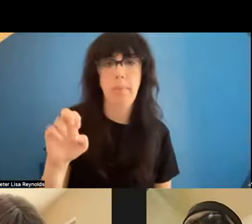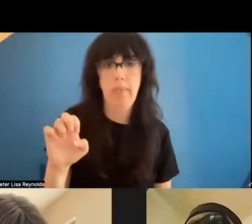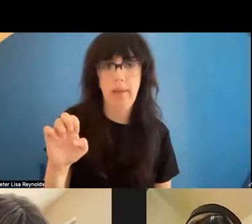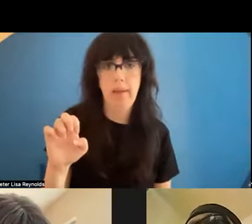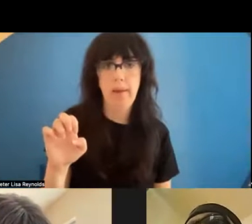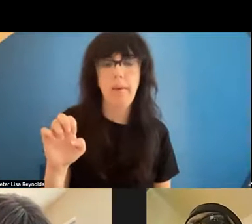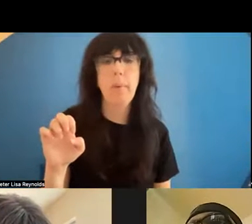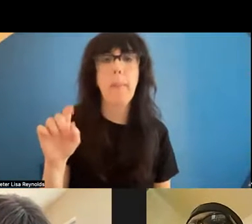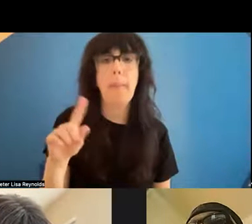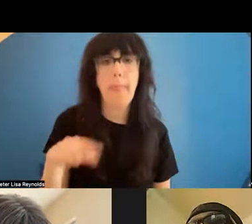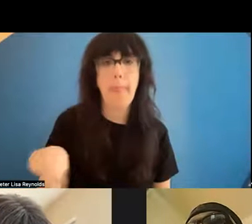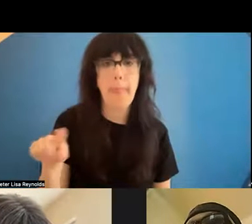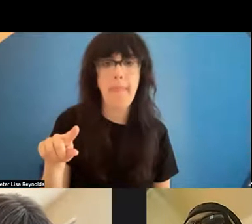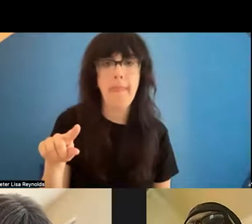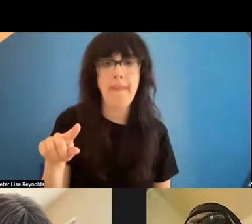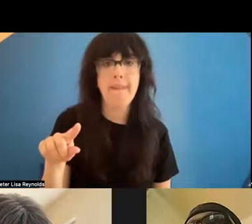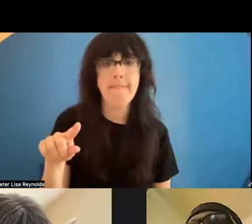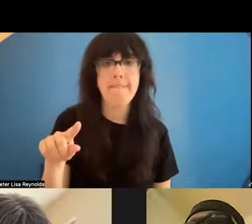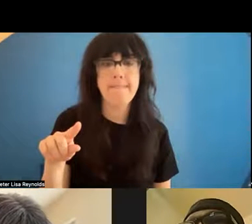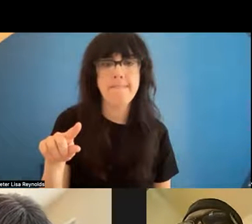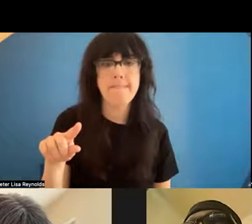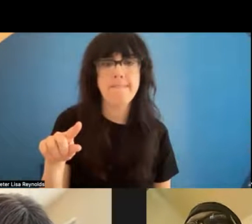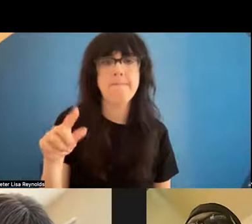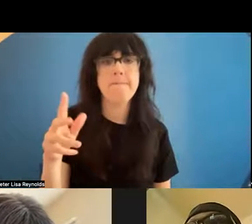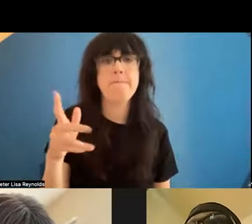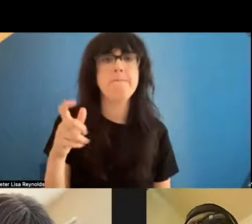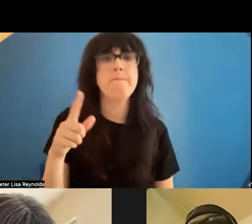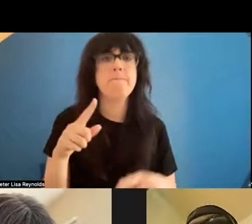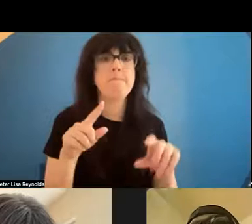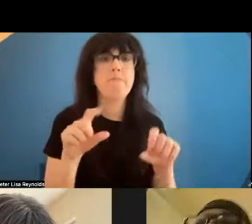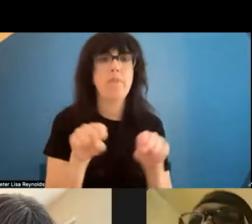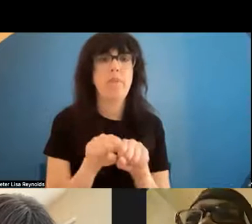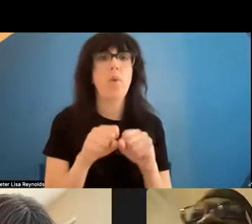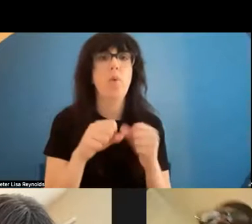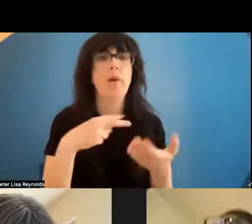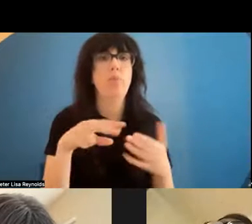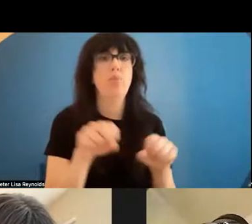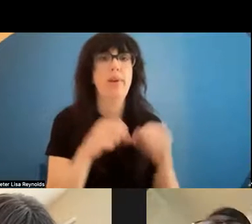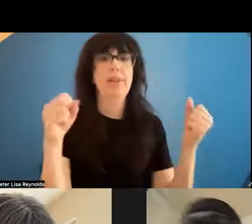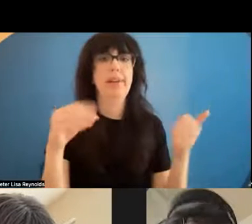pipeline, when the two pipelines met they wanted break dancers and hookers for the